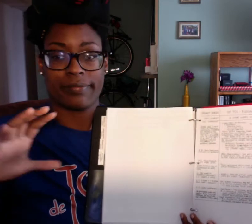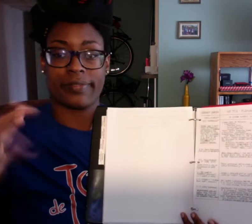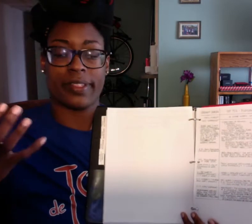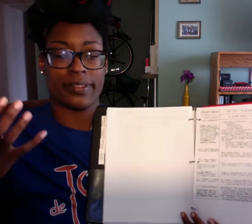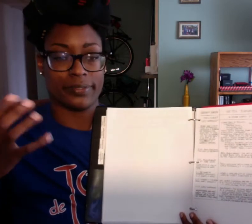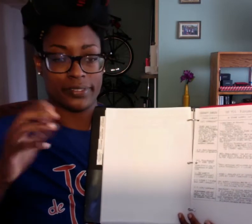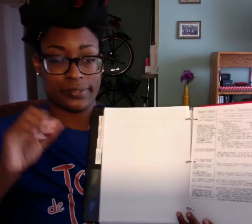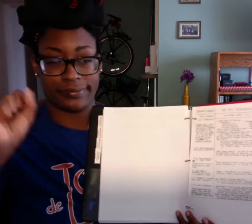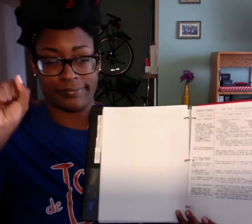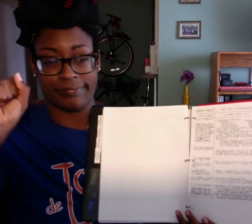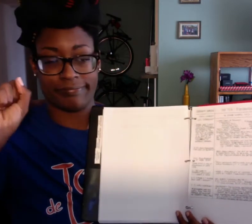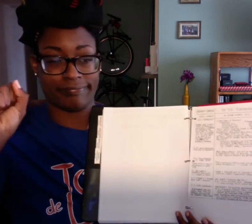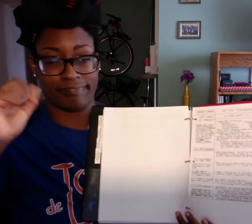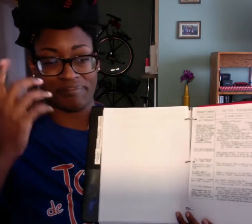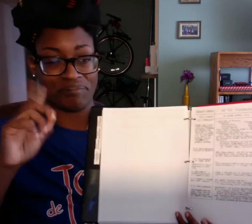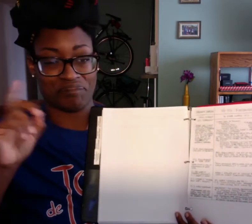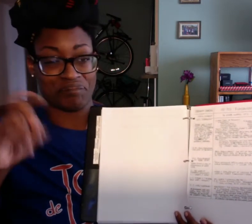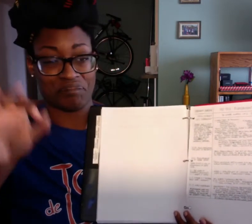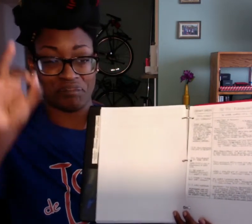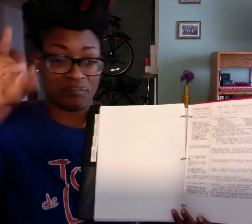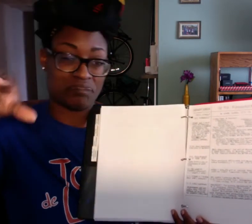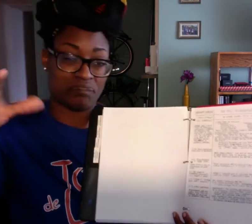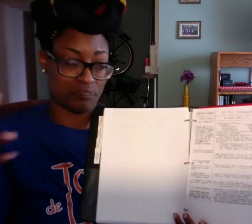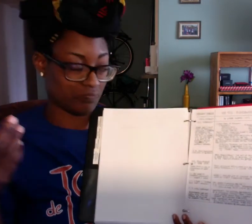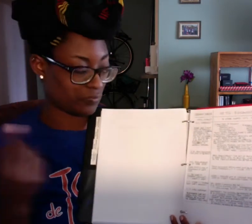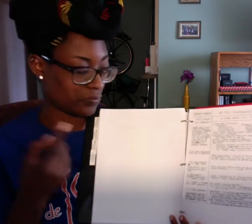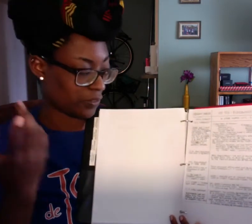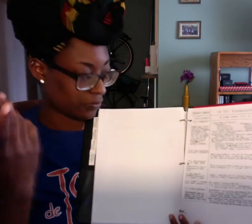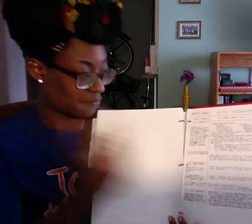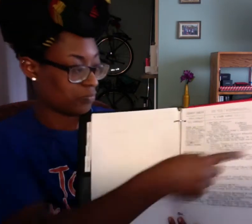related to that maybe I wanna pose them during in-class discussions.